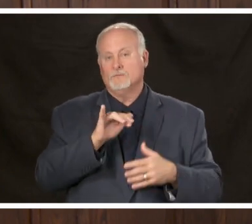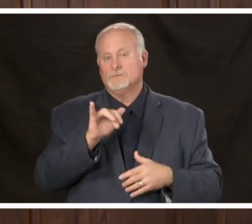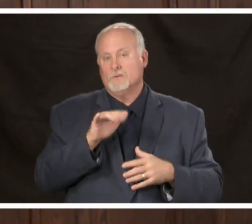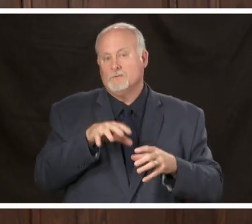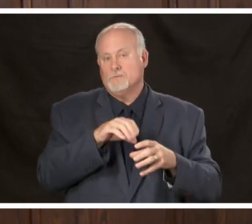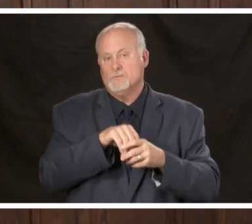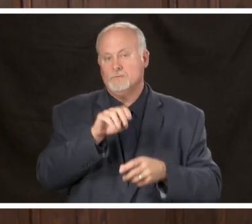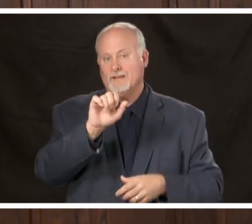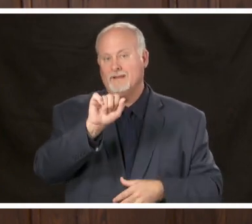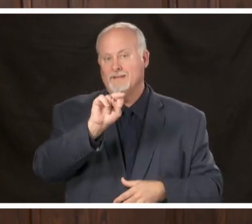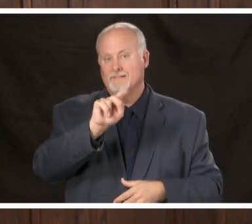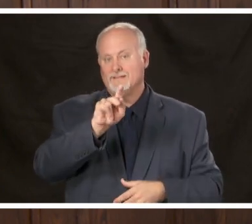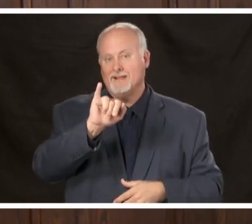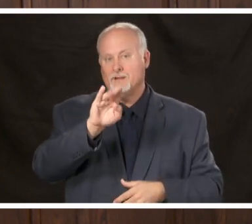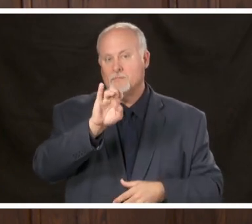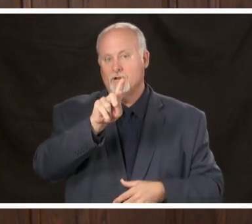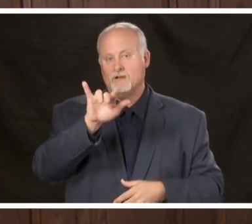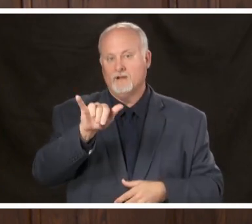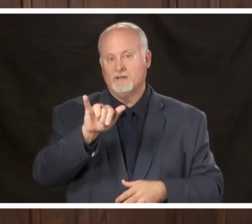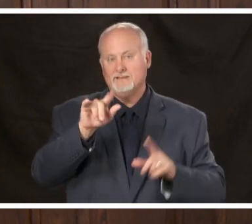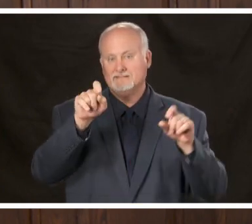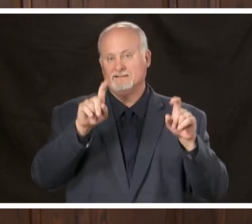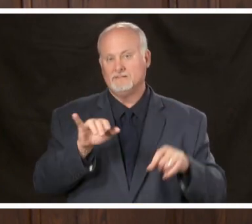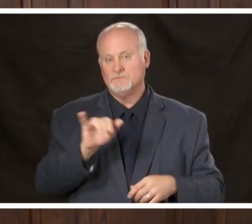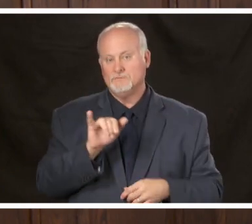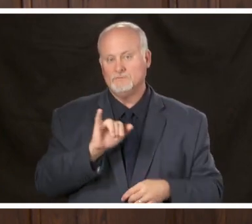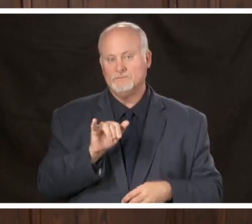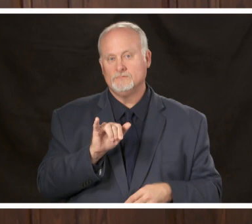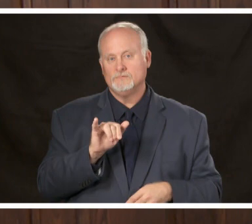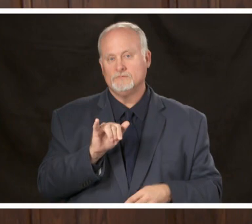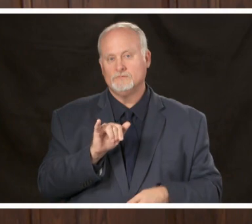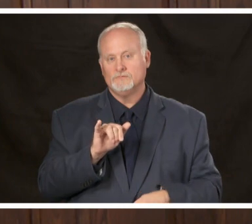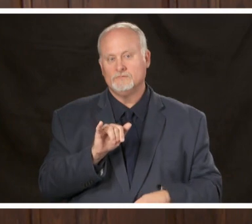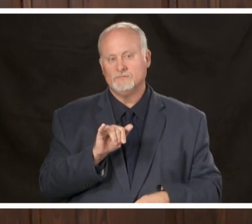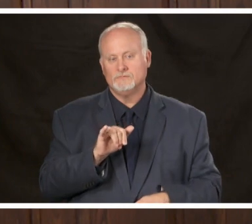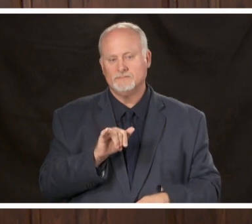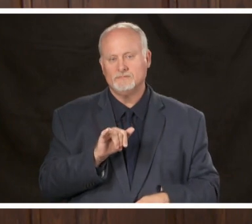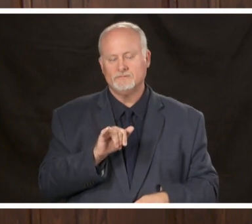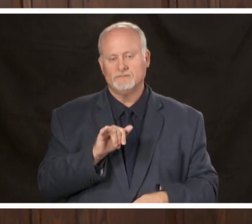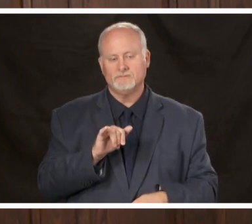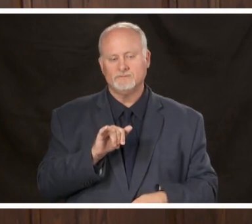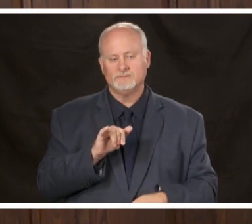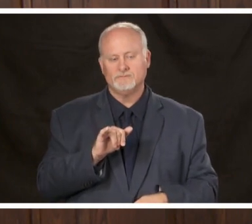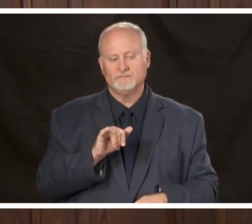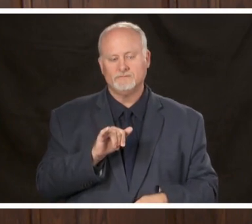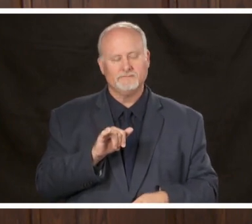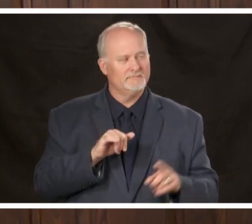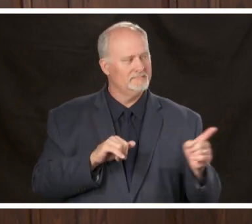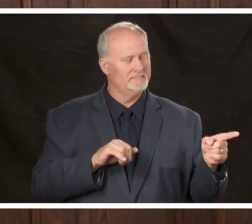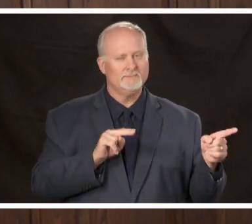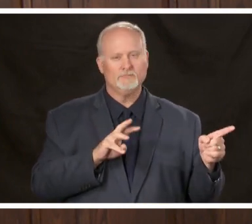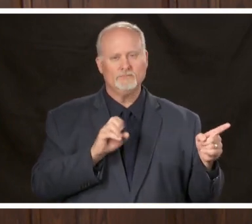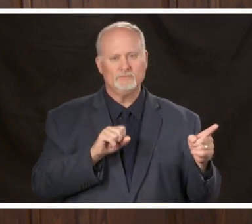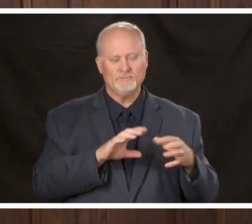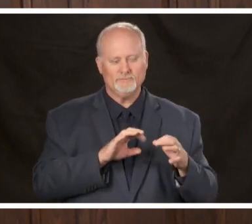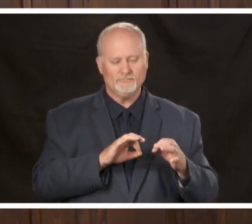point we that's that's the type of that we need help with and then the